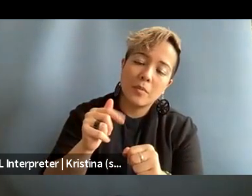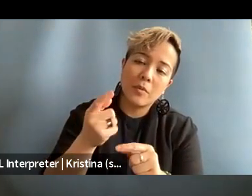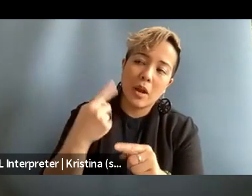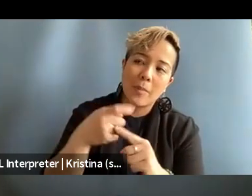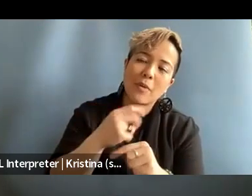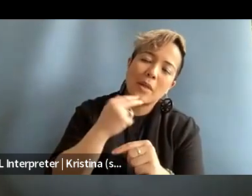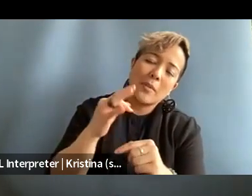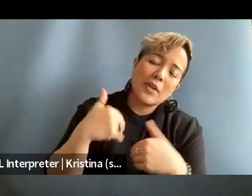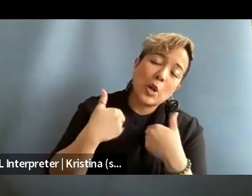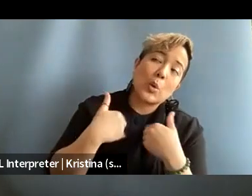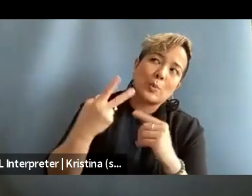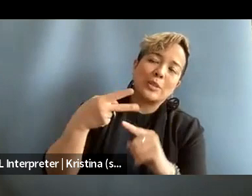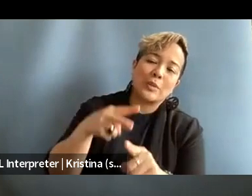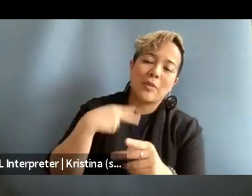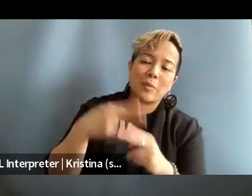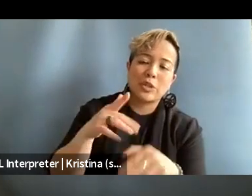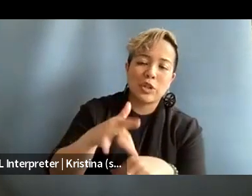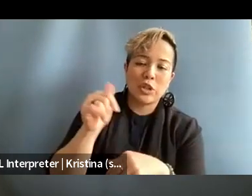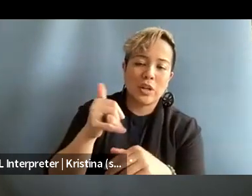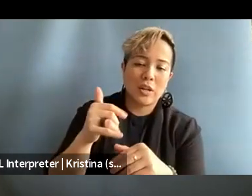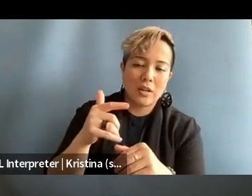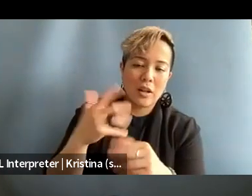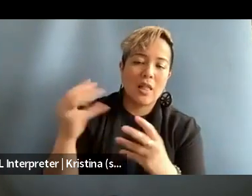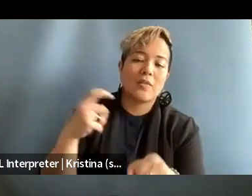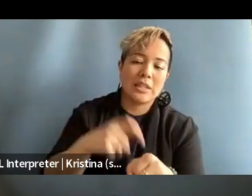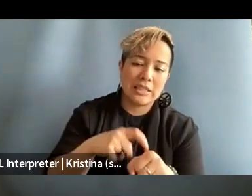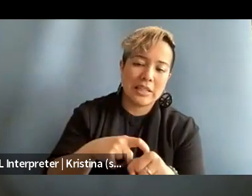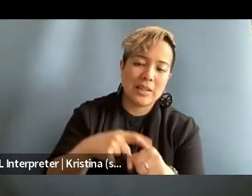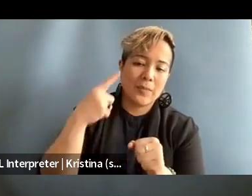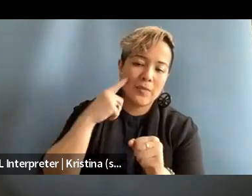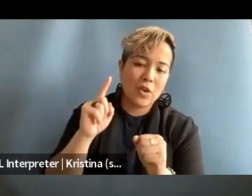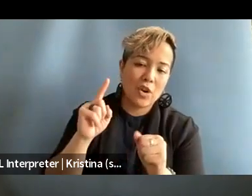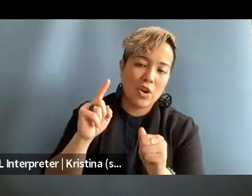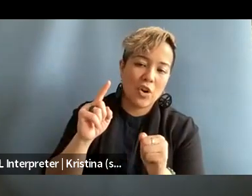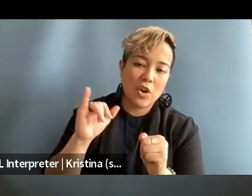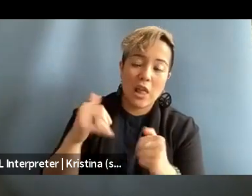I mentioned earlier a lot of the times for like young people,